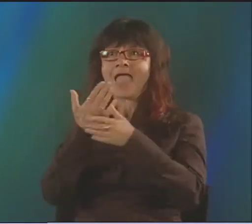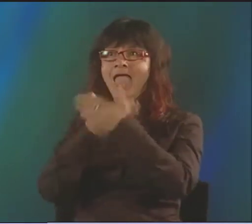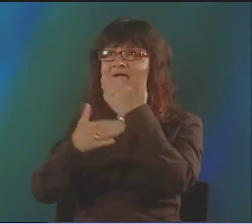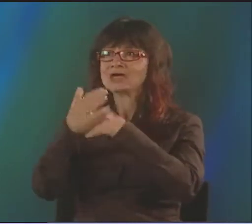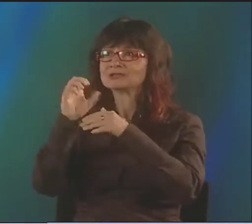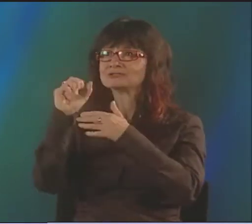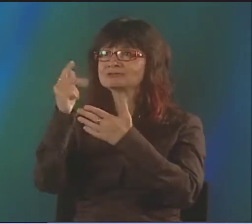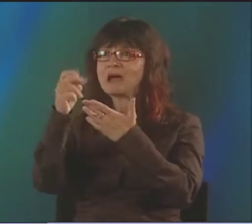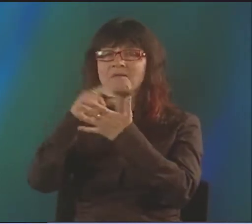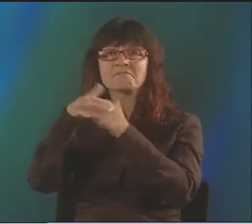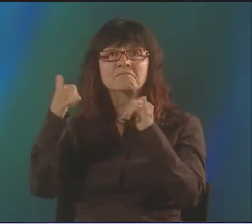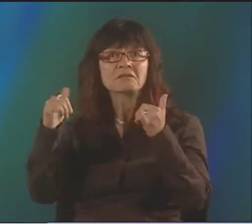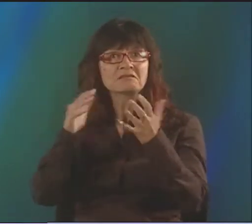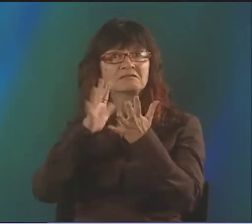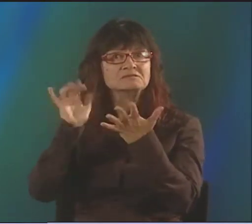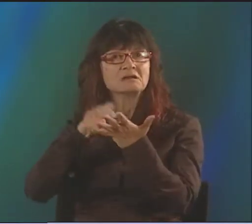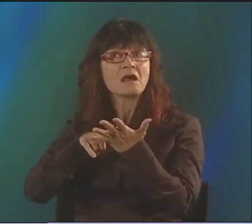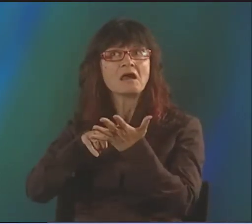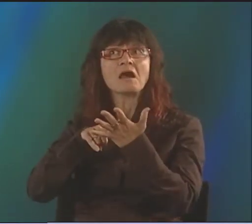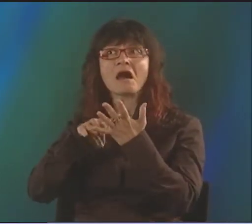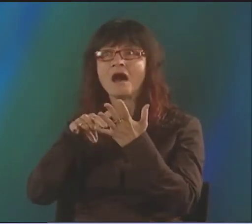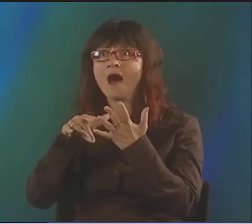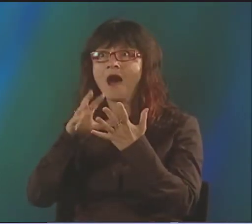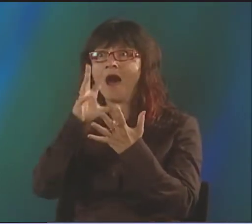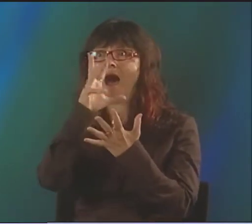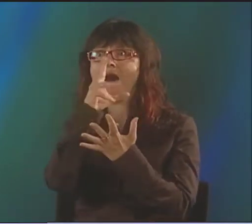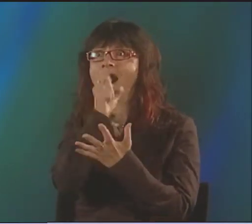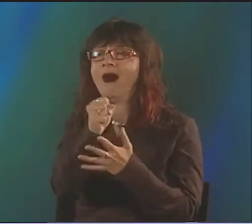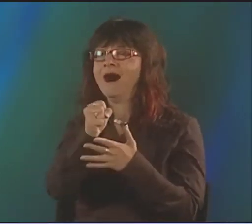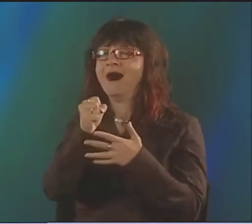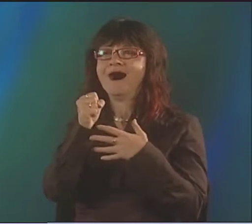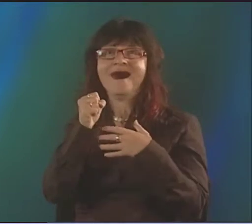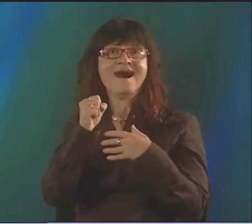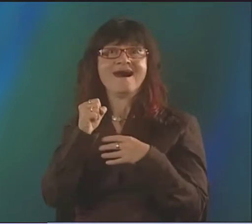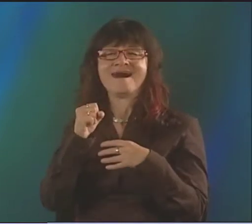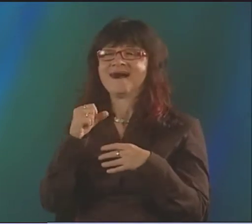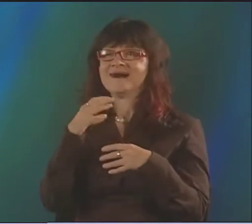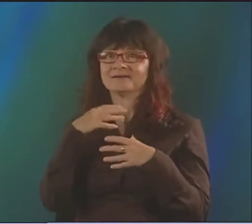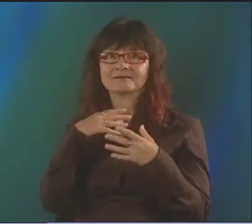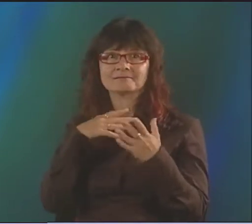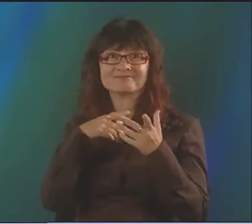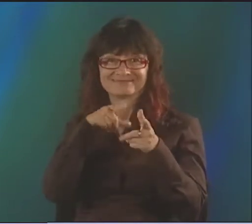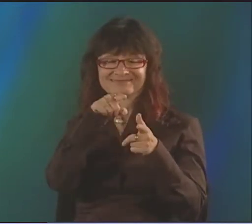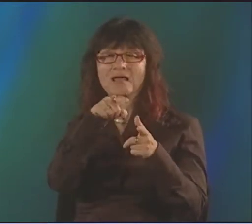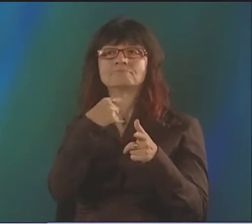ASIDE COMPLETELY, AND I SHOULD LOOK AT HANDSHAPES AND PLAY AROUND WITH THE DIFFERENT TECHNIQUES OF ASL.